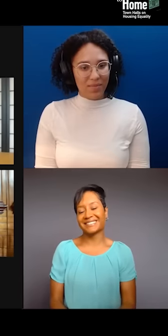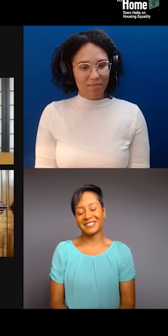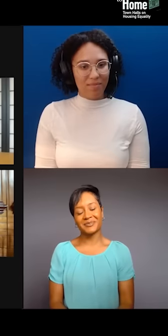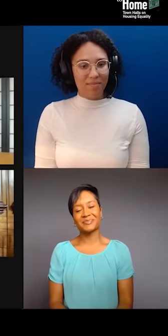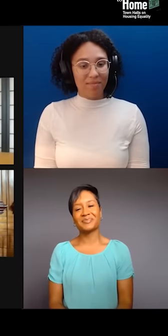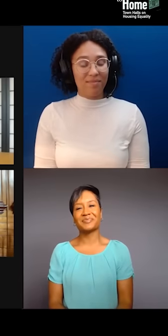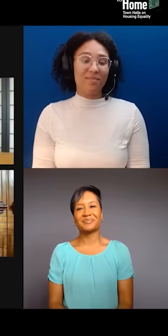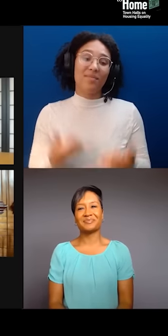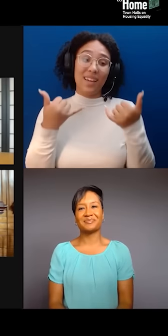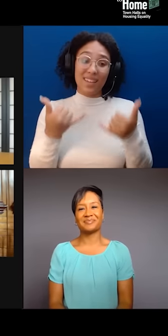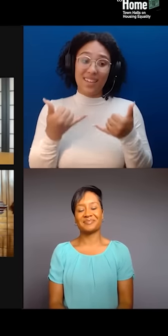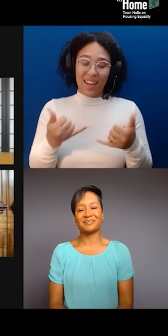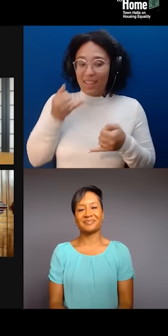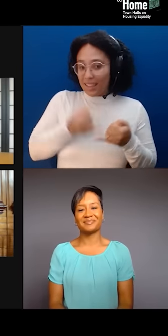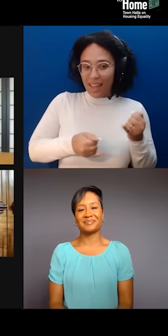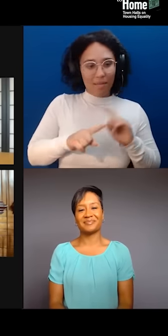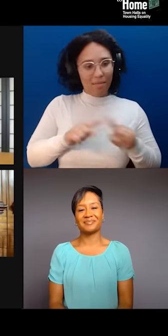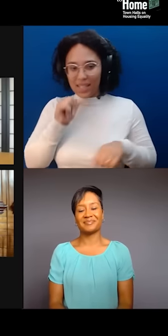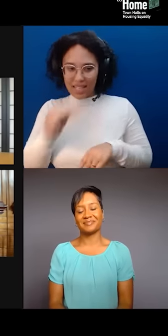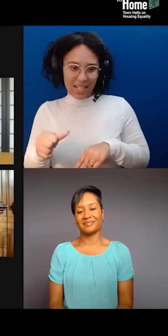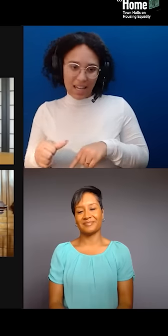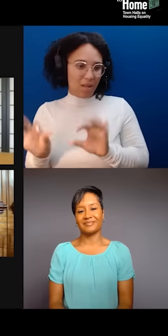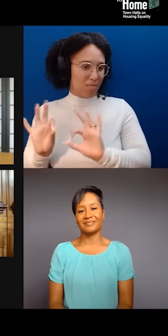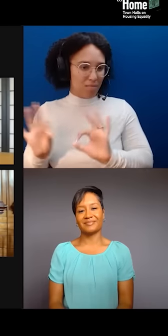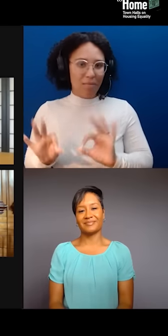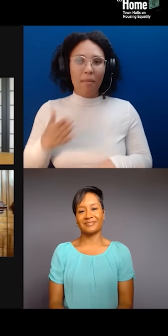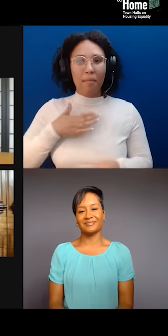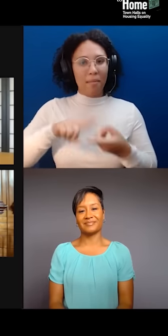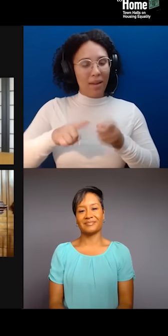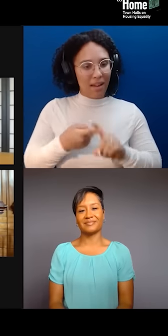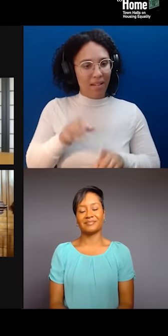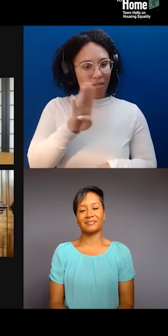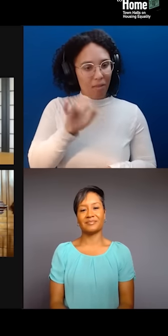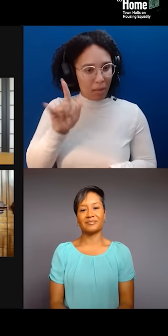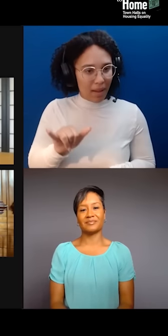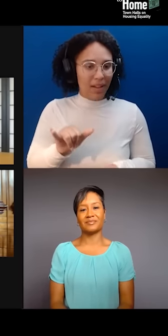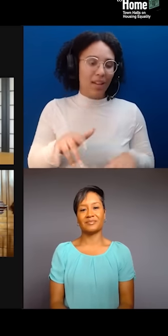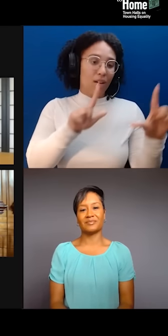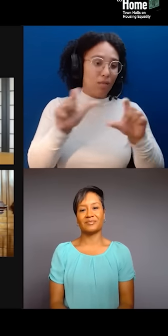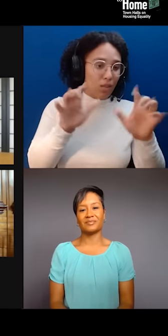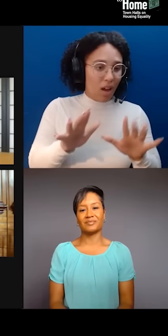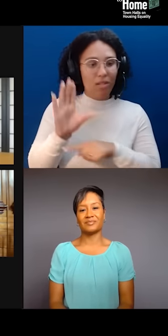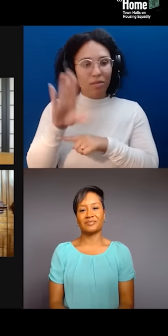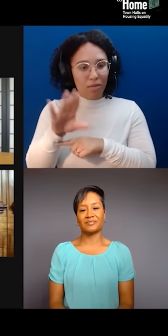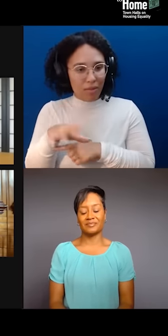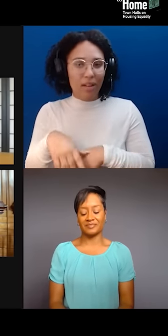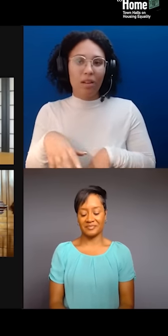socially engaged, multimedia artist, photographer, filmmaker, educator and activist, and the co-founder of the Chinatown Art Brigade.